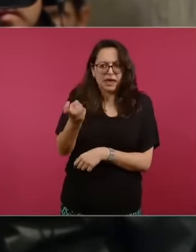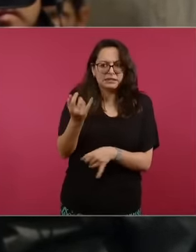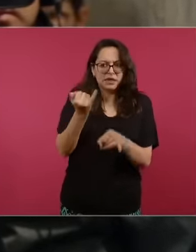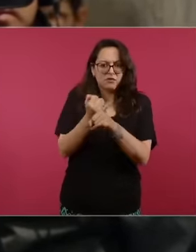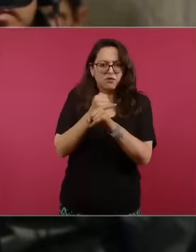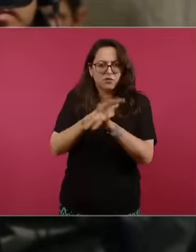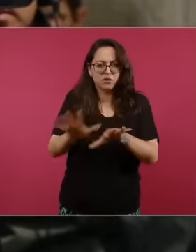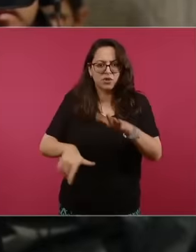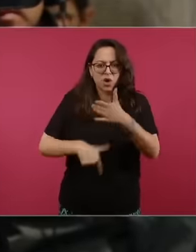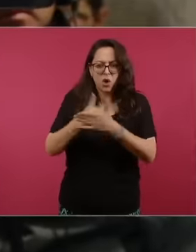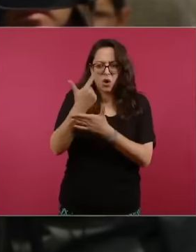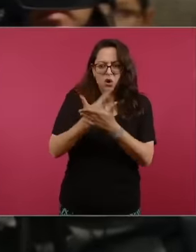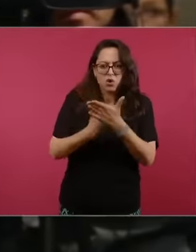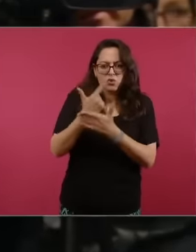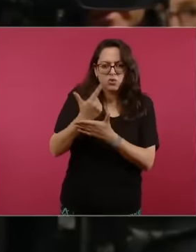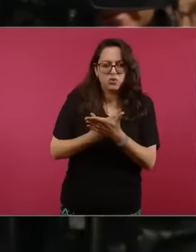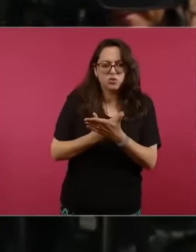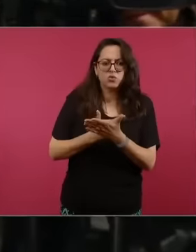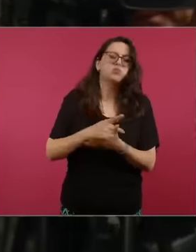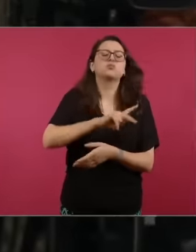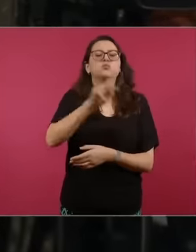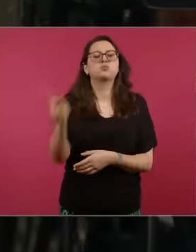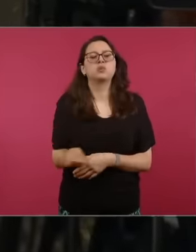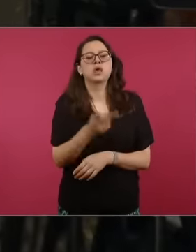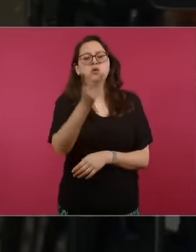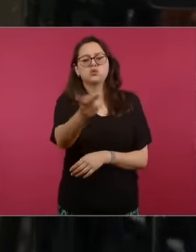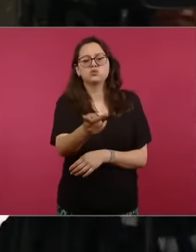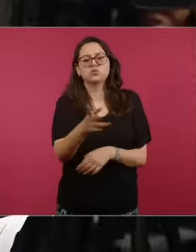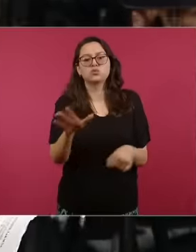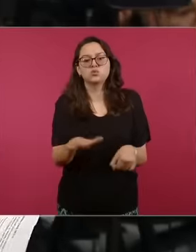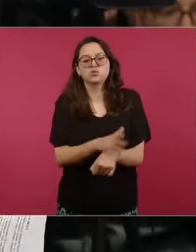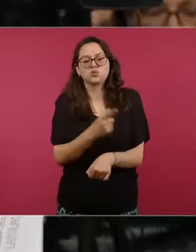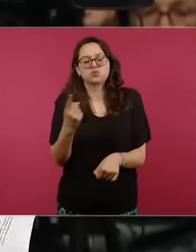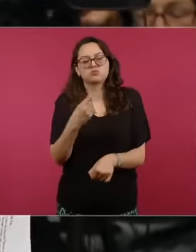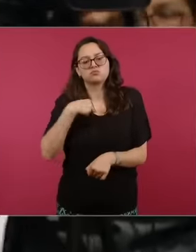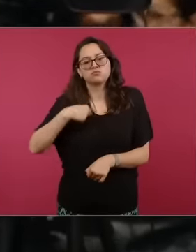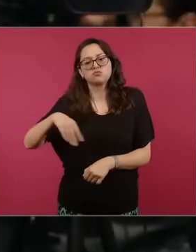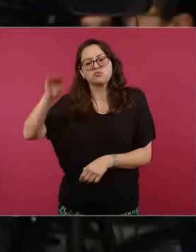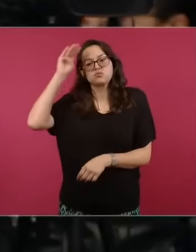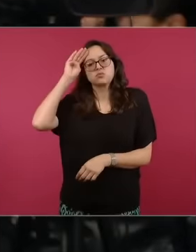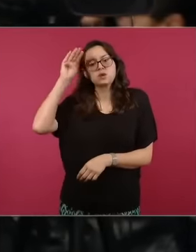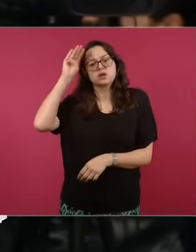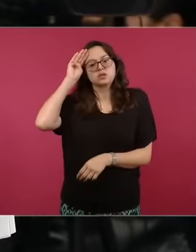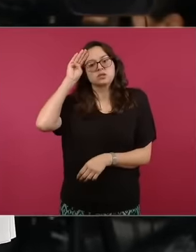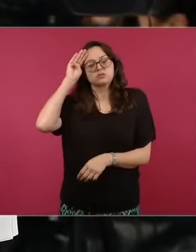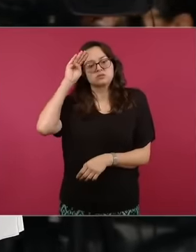debts of the Salinas group I ask you president because I consider that it is a matter of unobjectionable